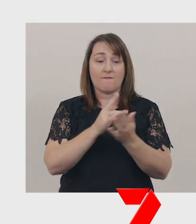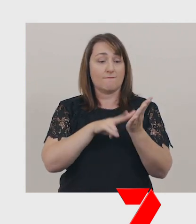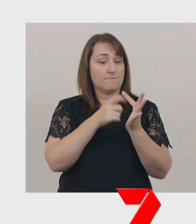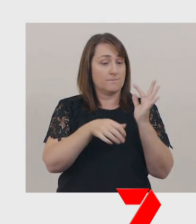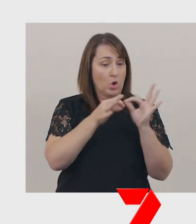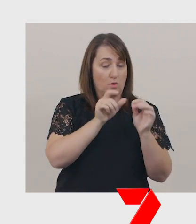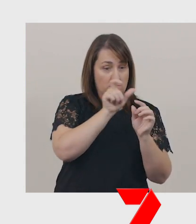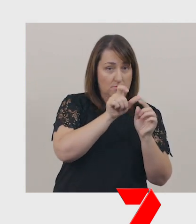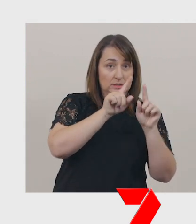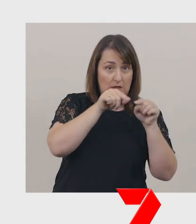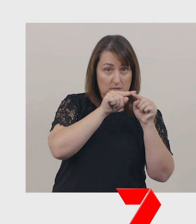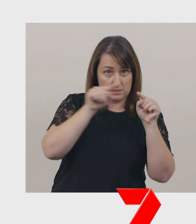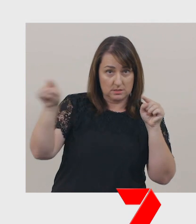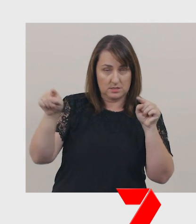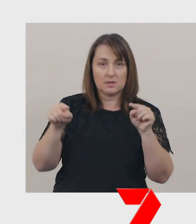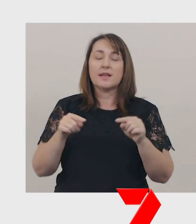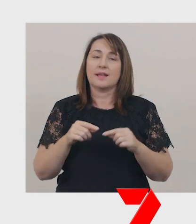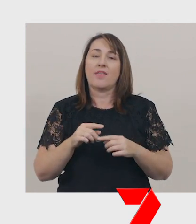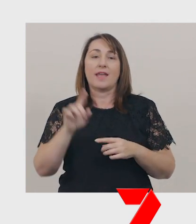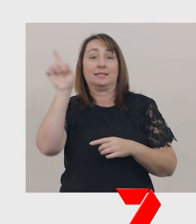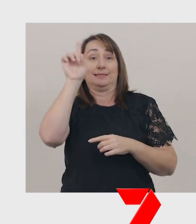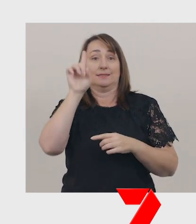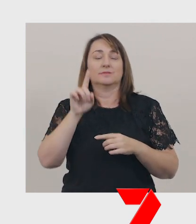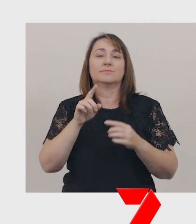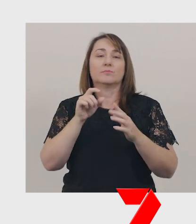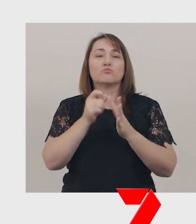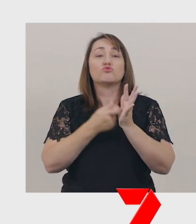and that the verbs are present tense ‘doing’ verbs.